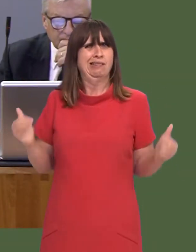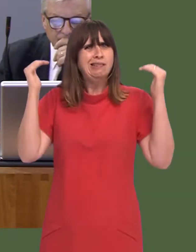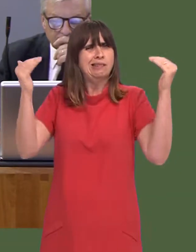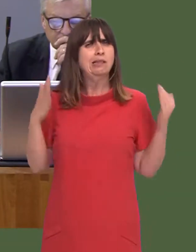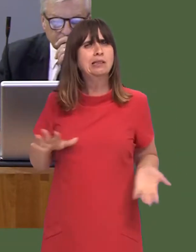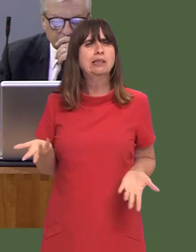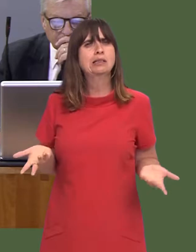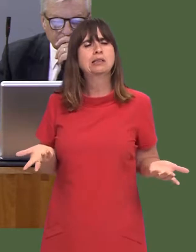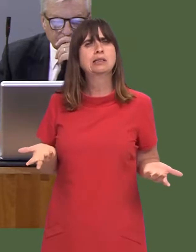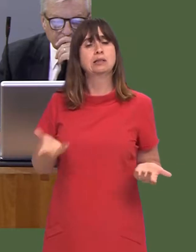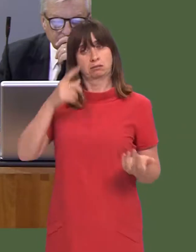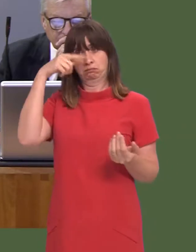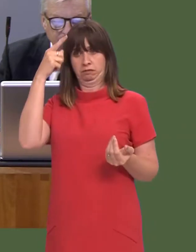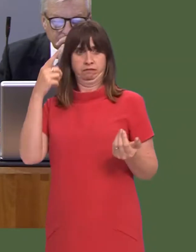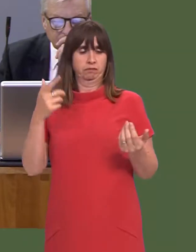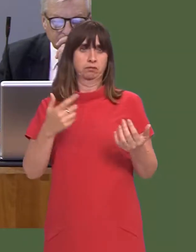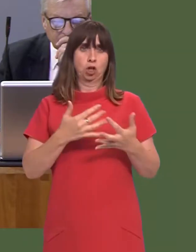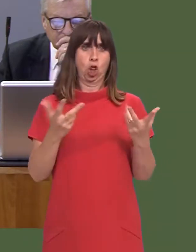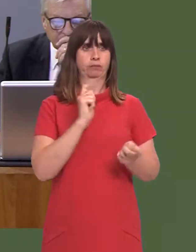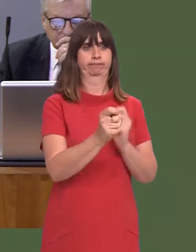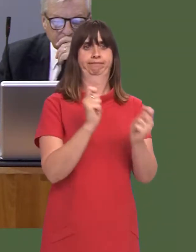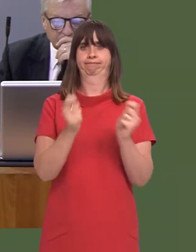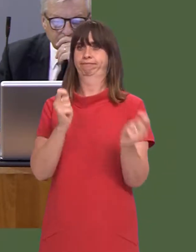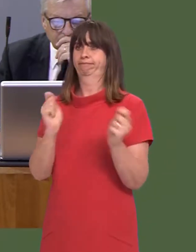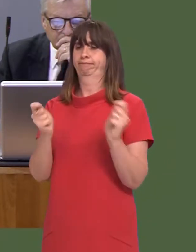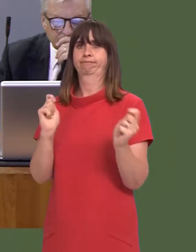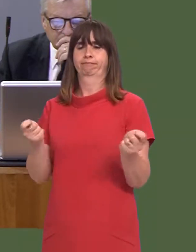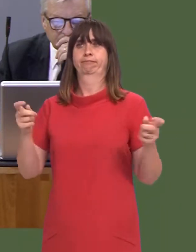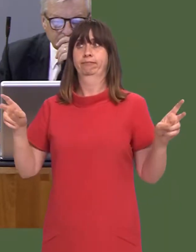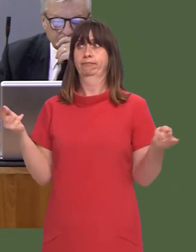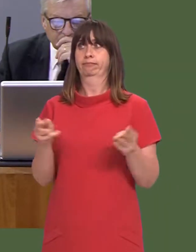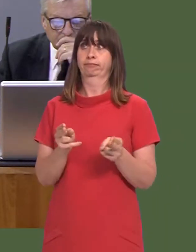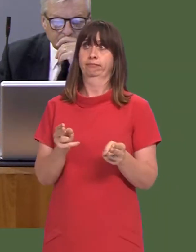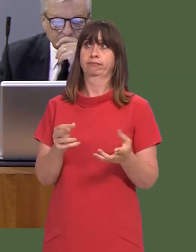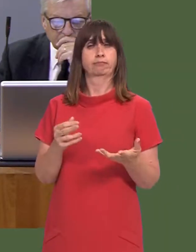economy, particularly if significant numbers of staff are going to be shed as a result